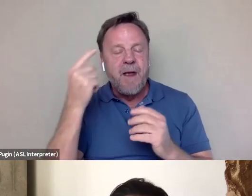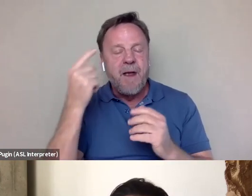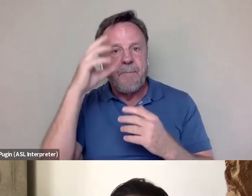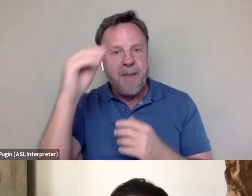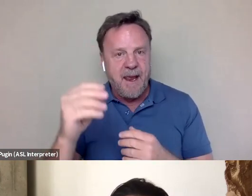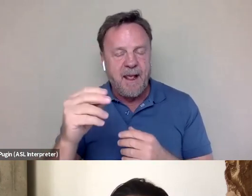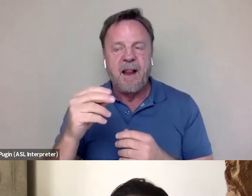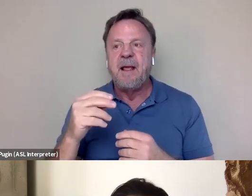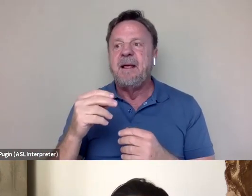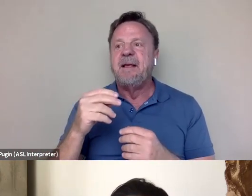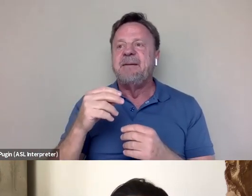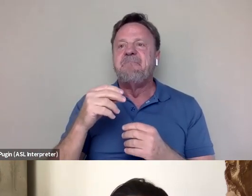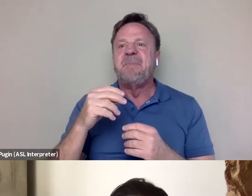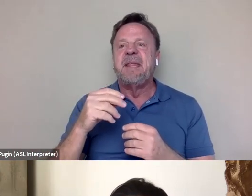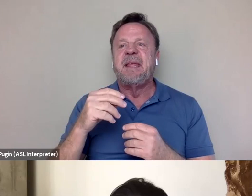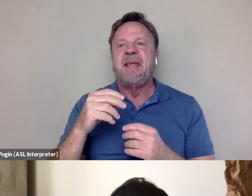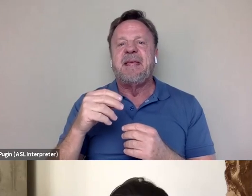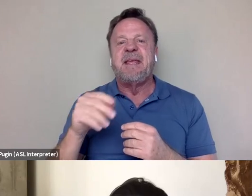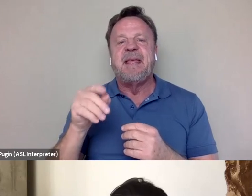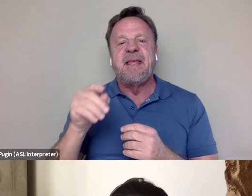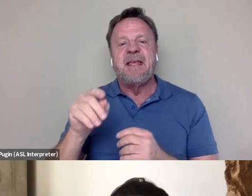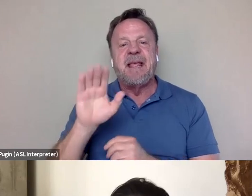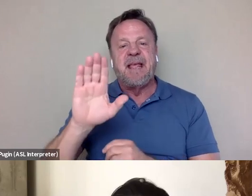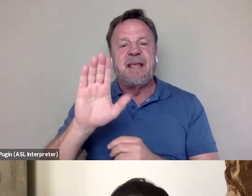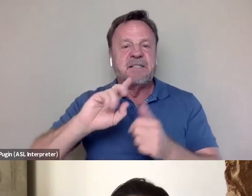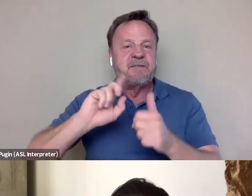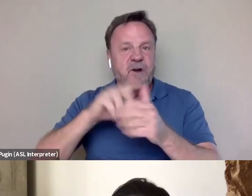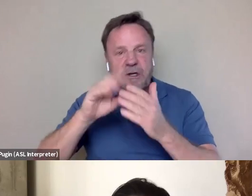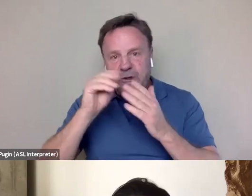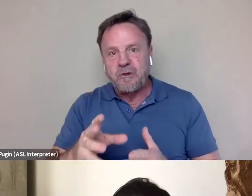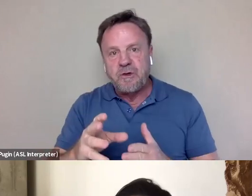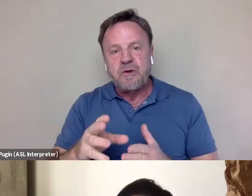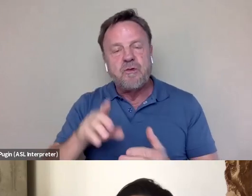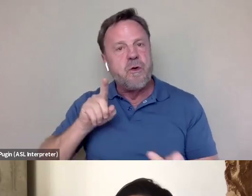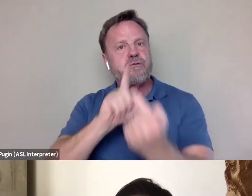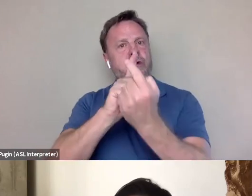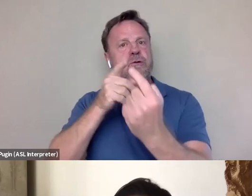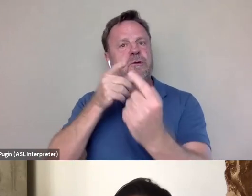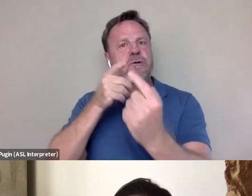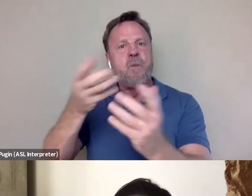who was his first, again his first student who approached him wanting to learn about Kung Fu